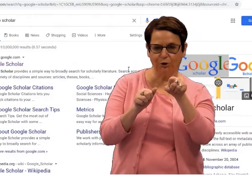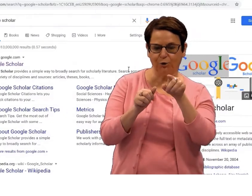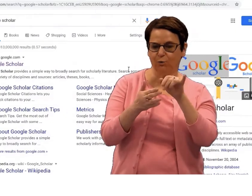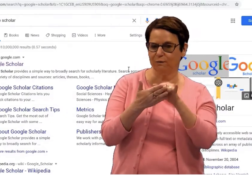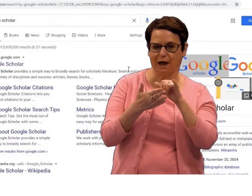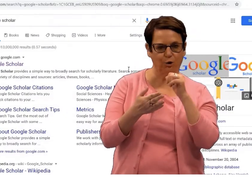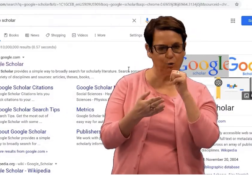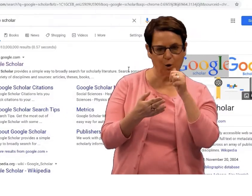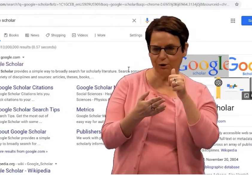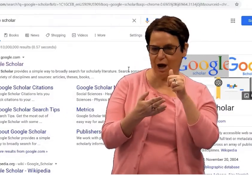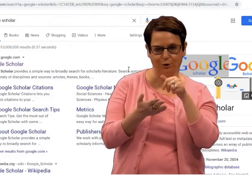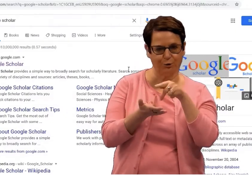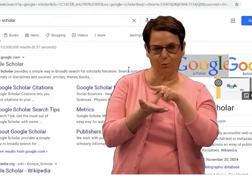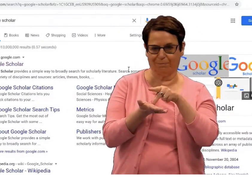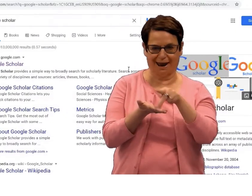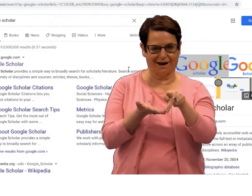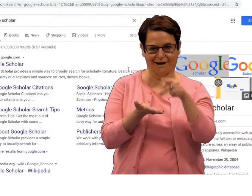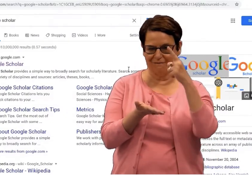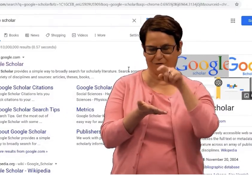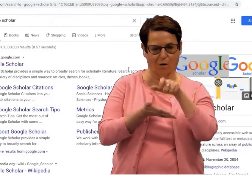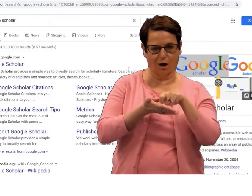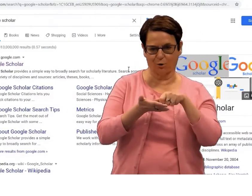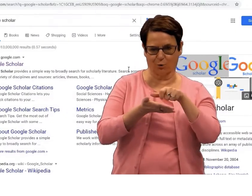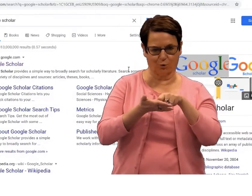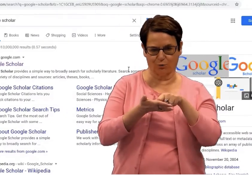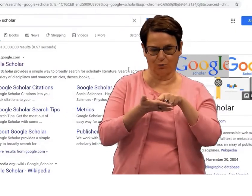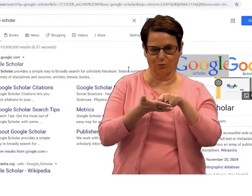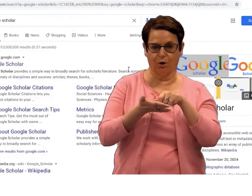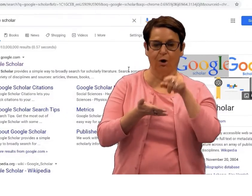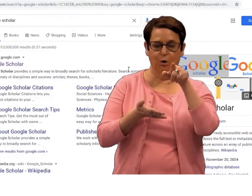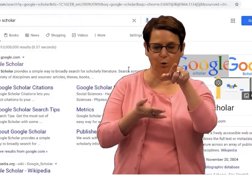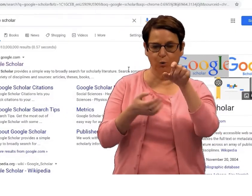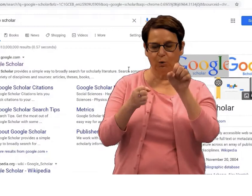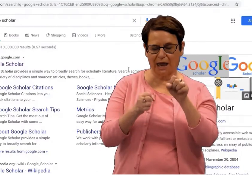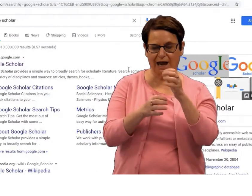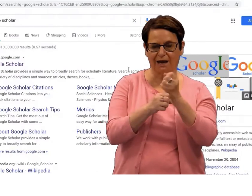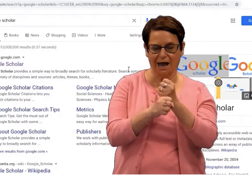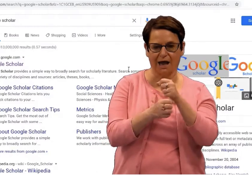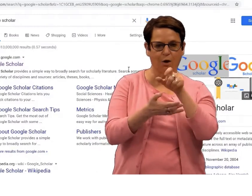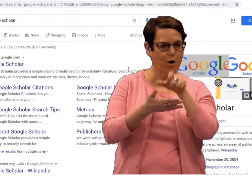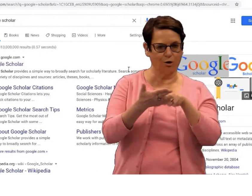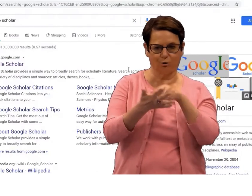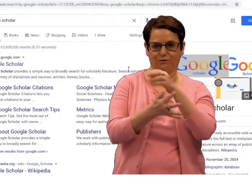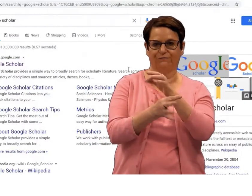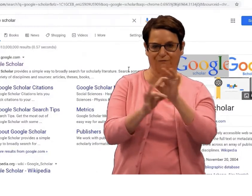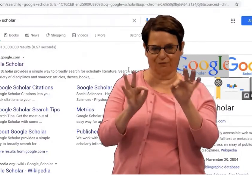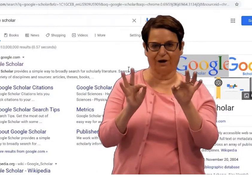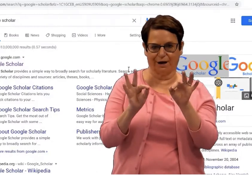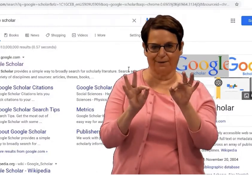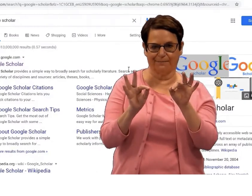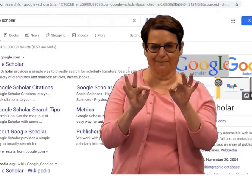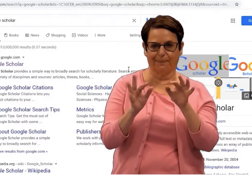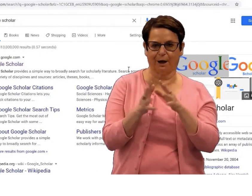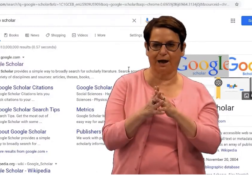I'd also like to remind you that you should not pay for articles. You can get articles for free.